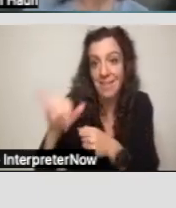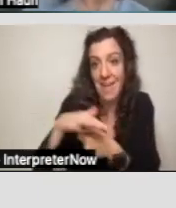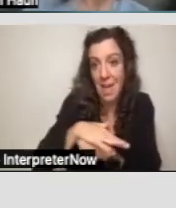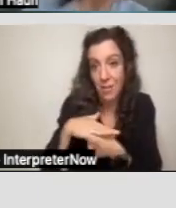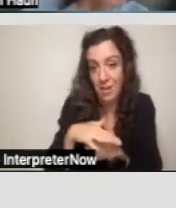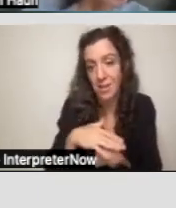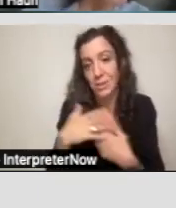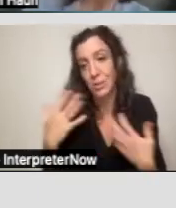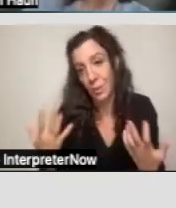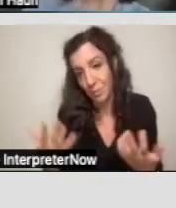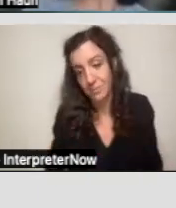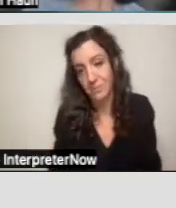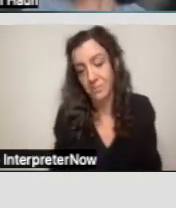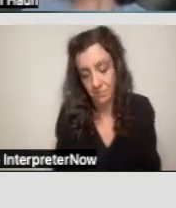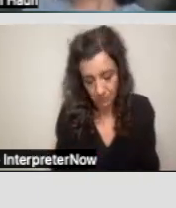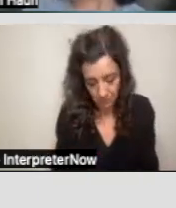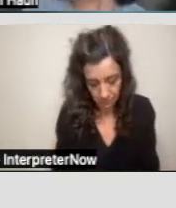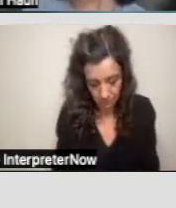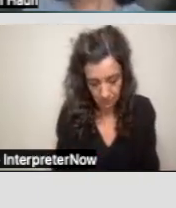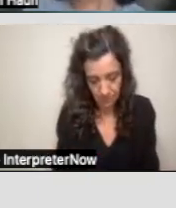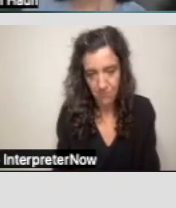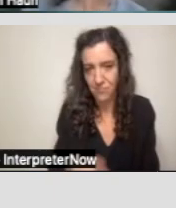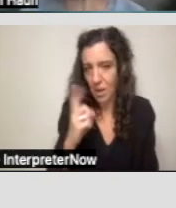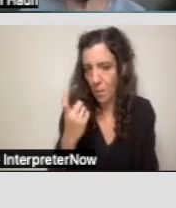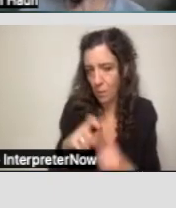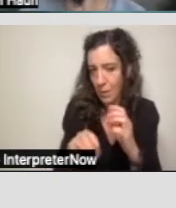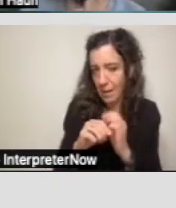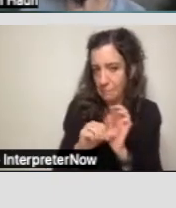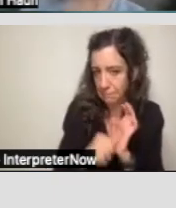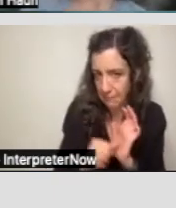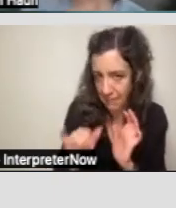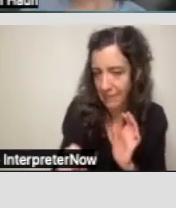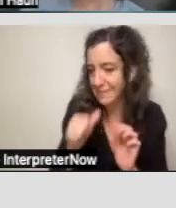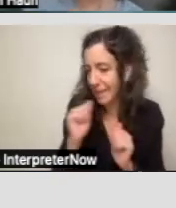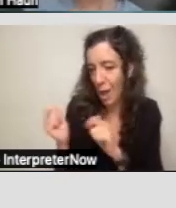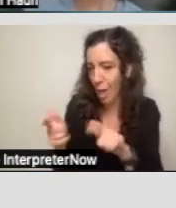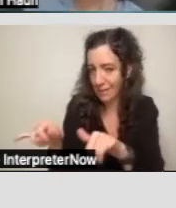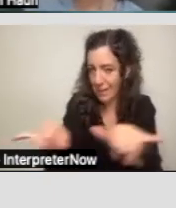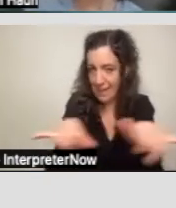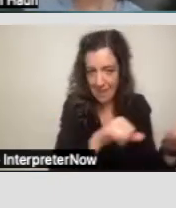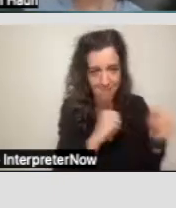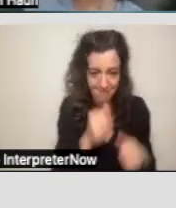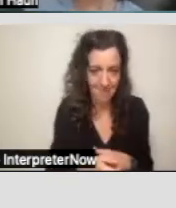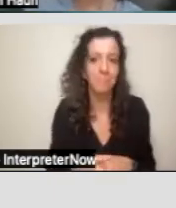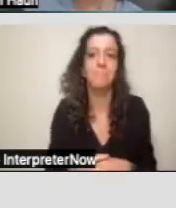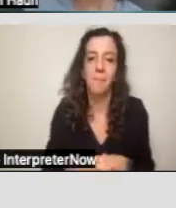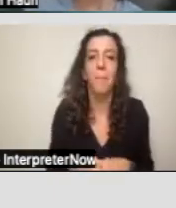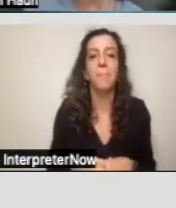So, I just wanted to add that note before we go forward. Next slide.